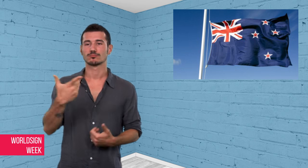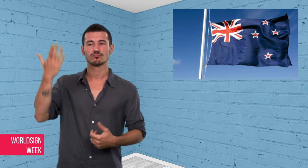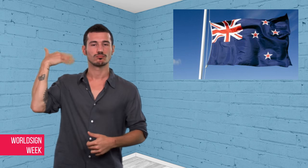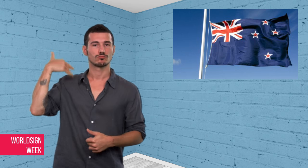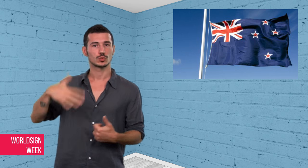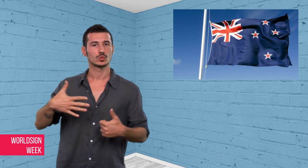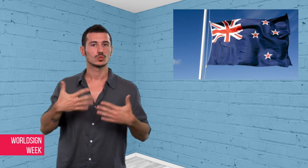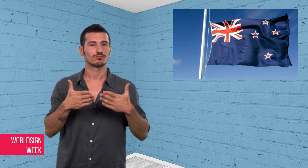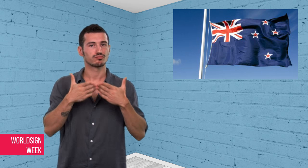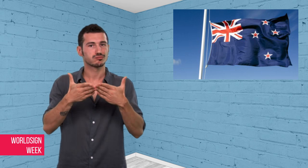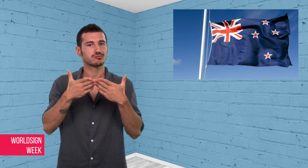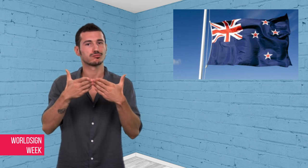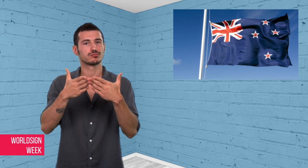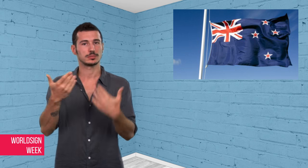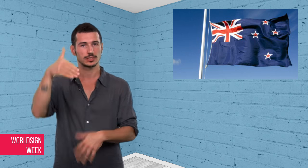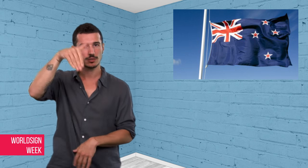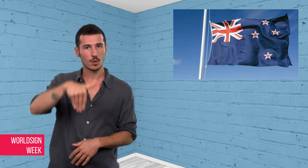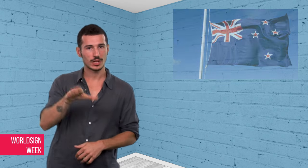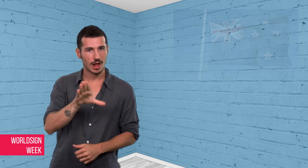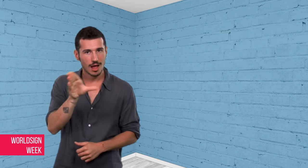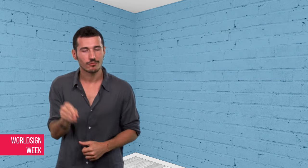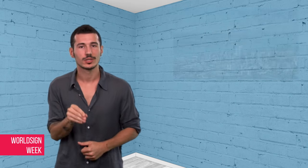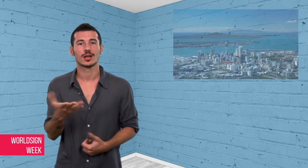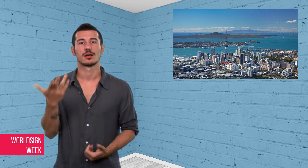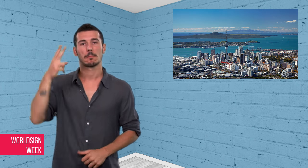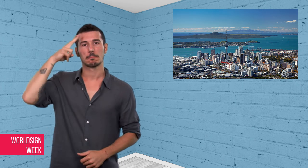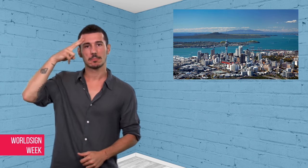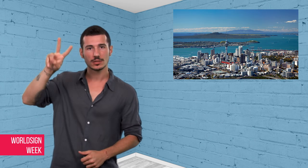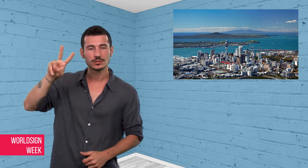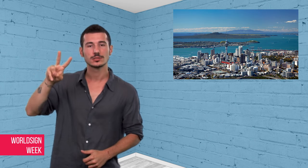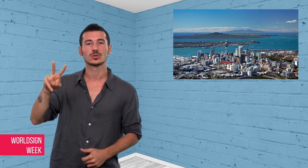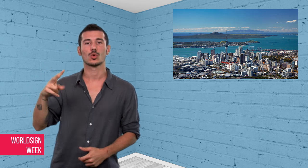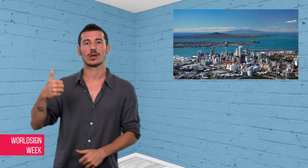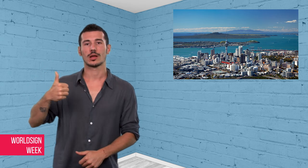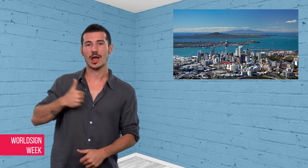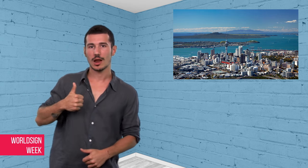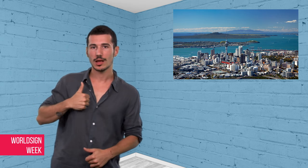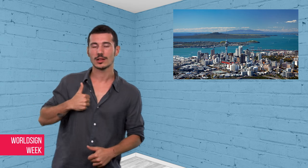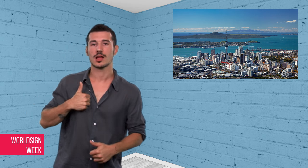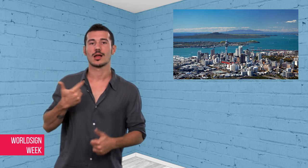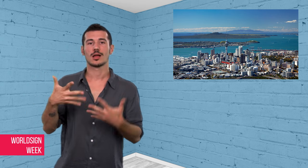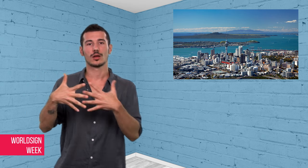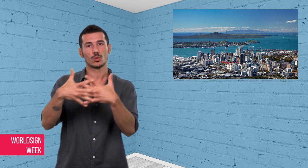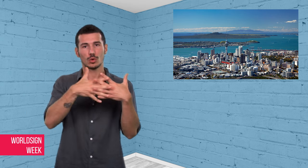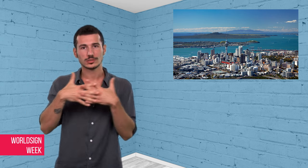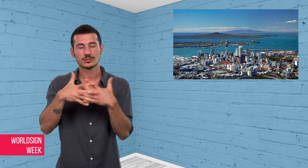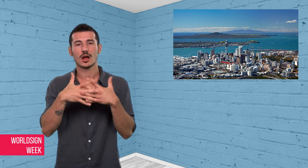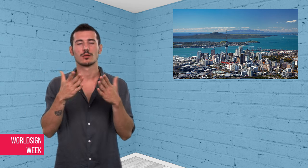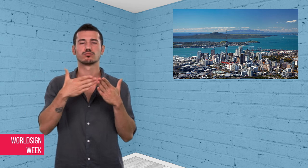Paul has cruised through South Africa, Mexico, Canada